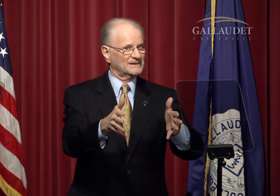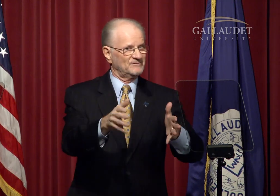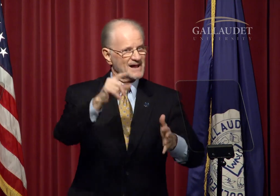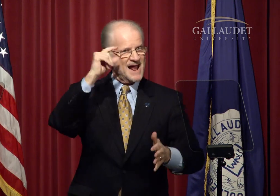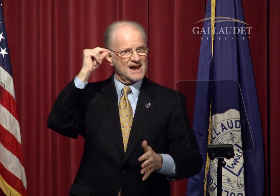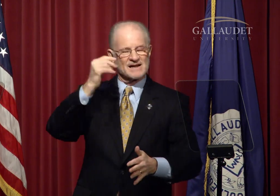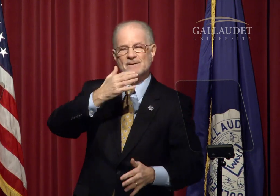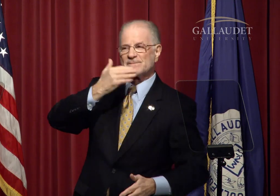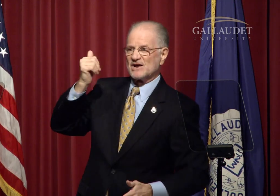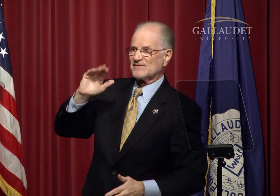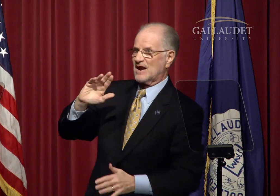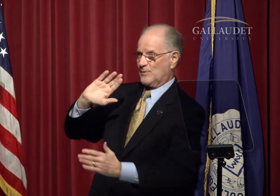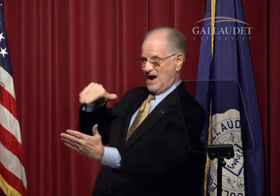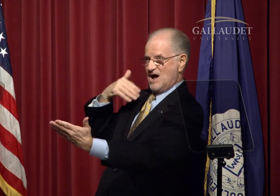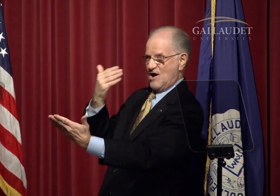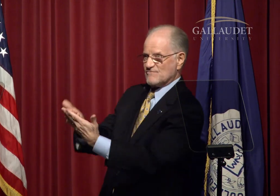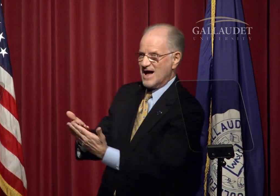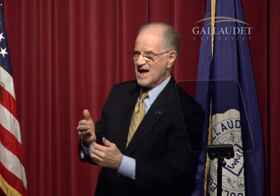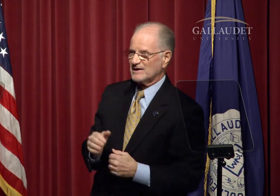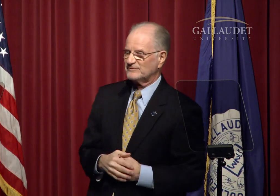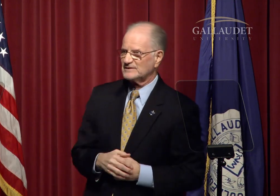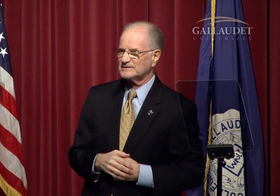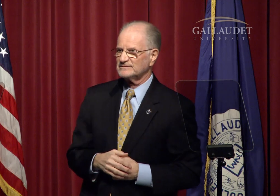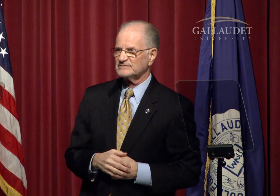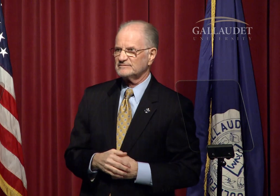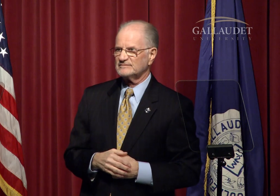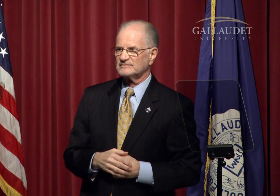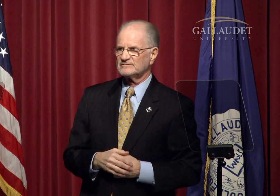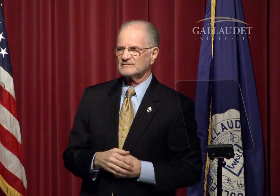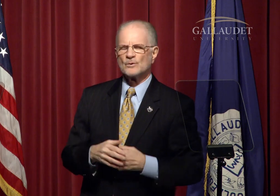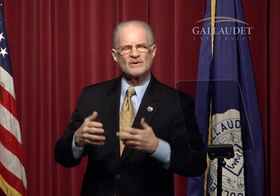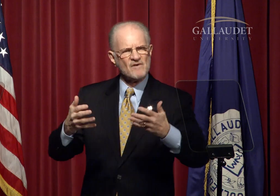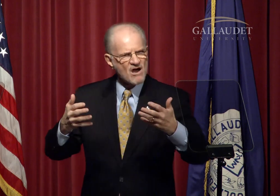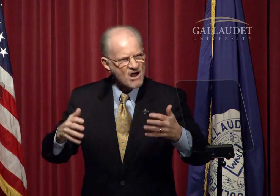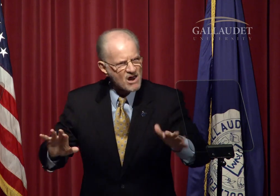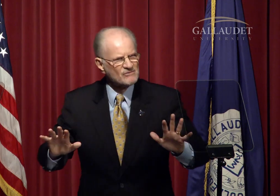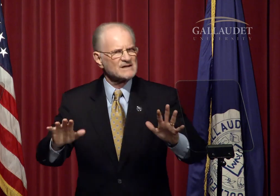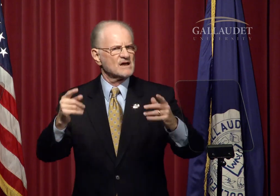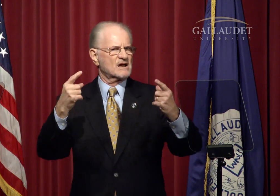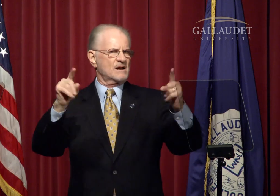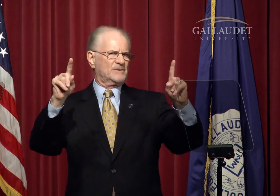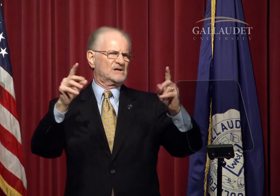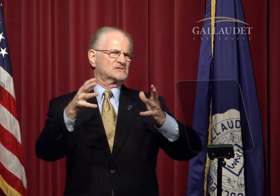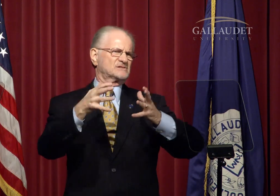in order to leave Gallaudet better than when I arrived.